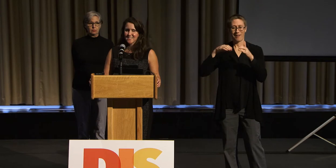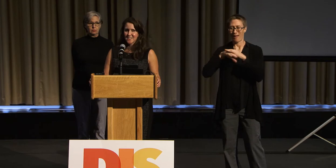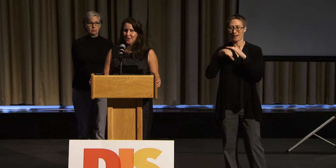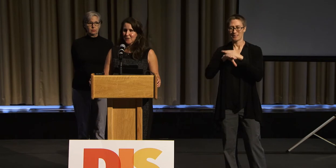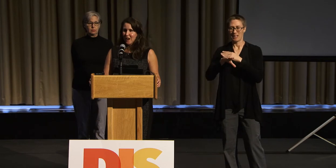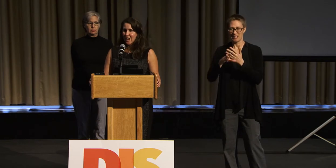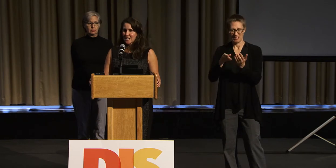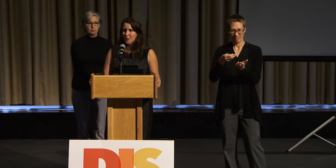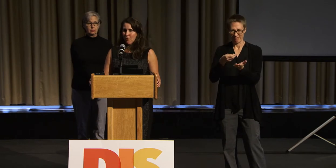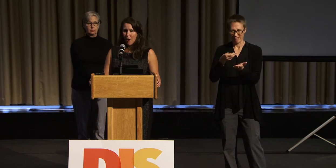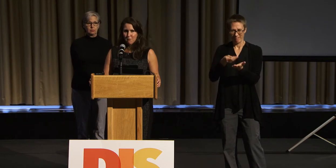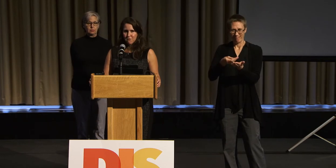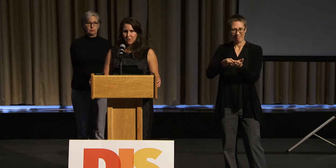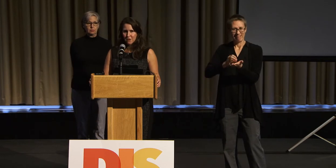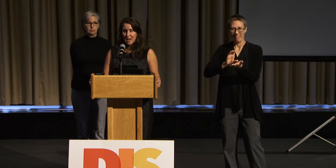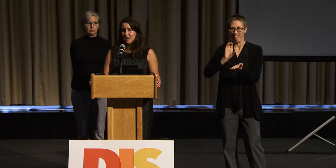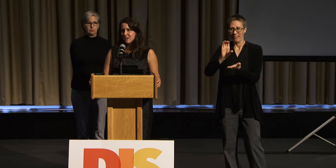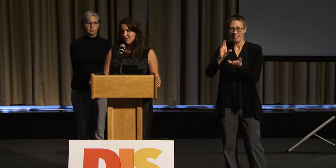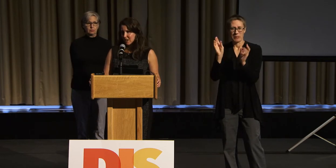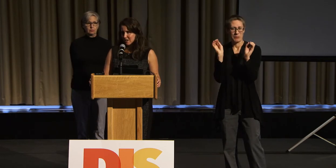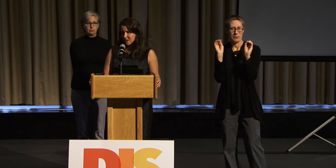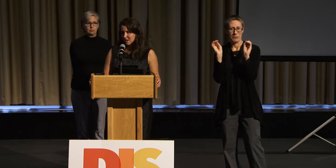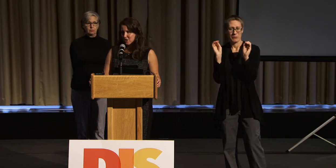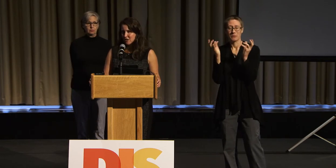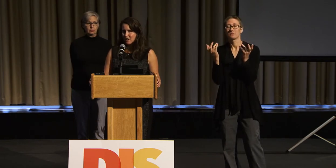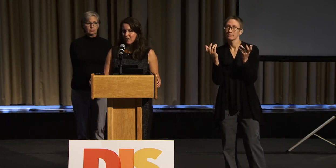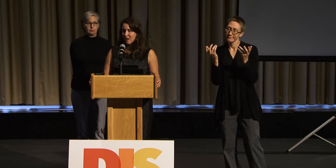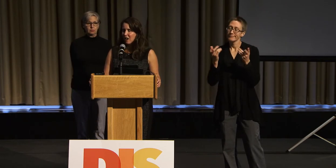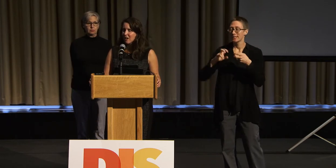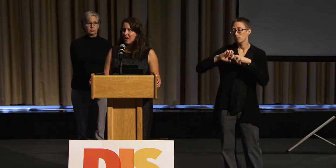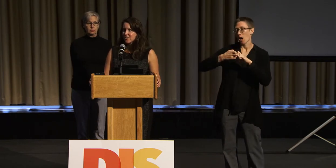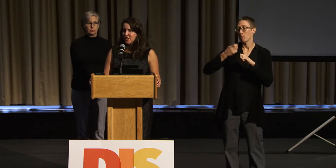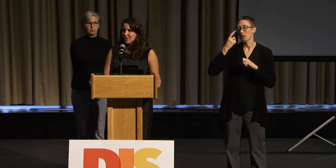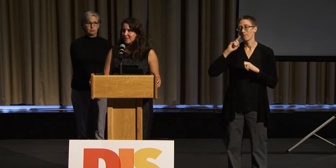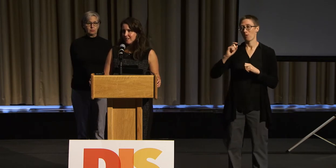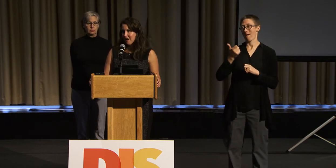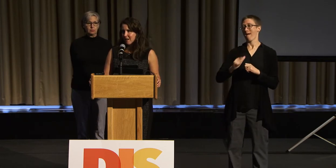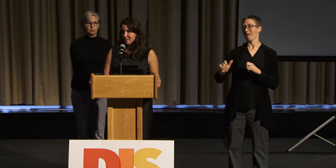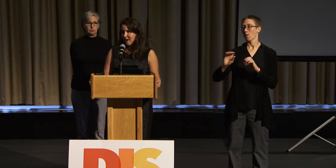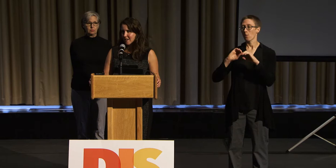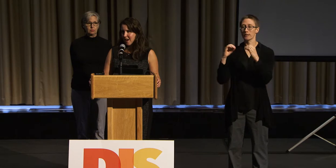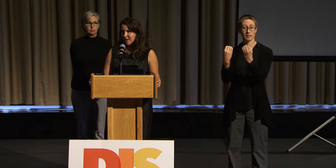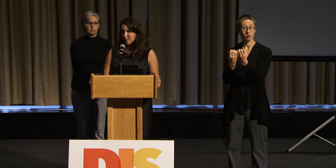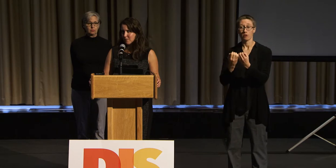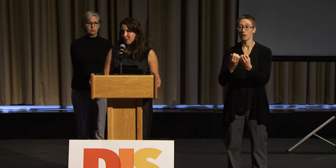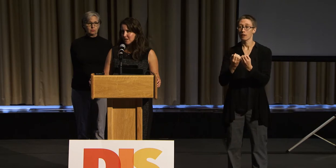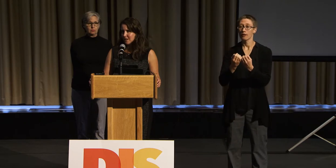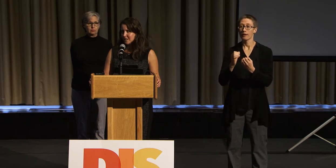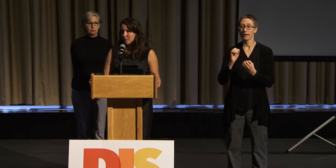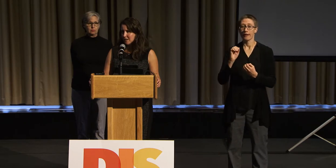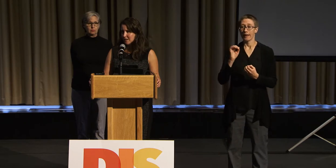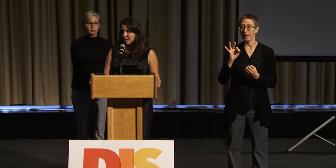So it's a problem for any organization that if there is not a line item for accessibility